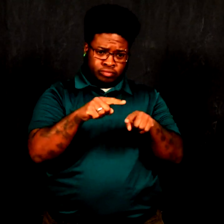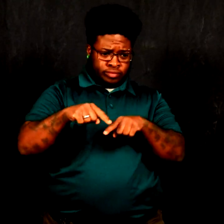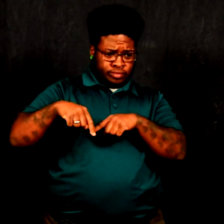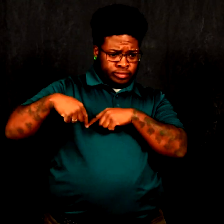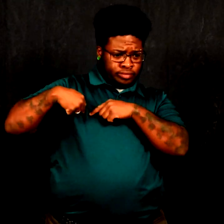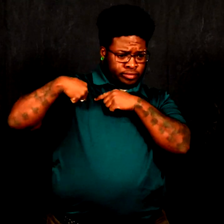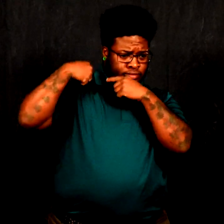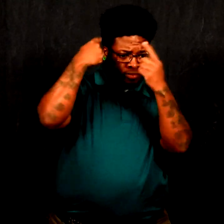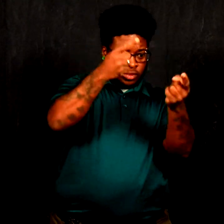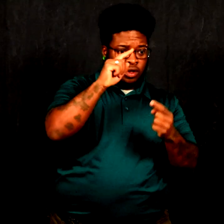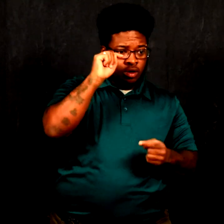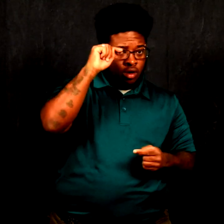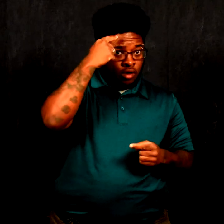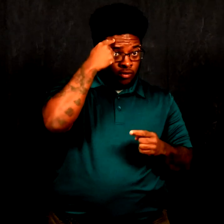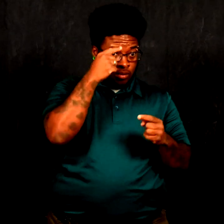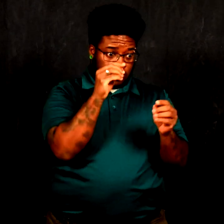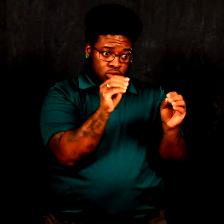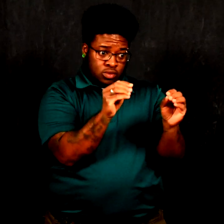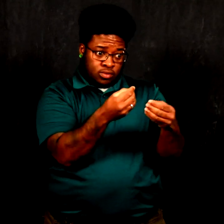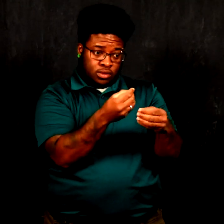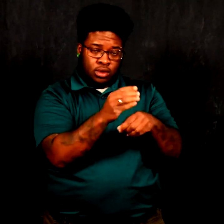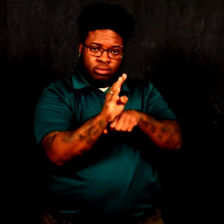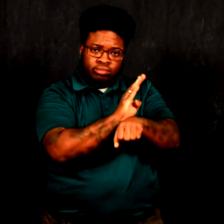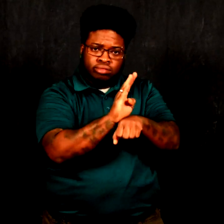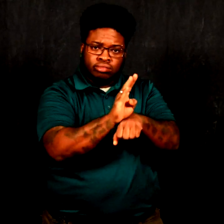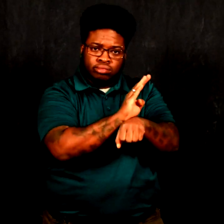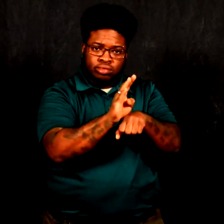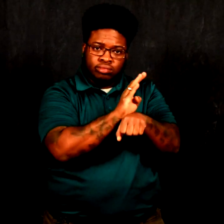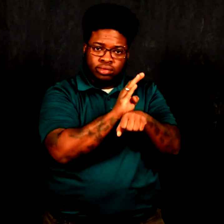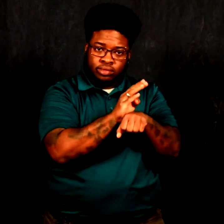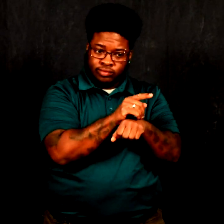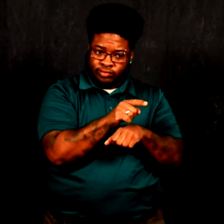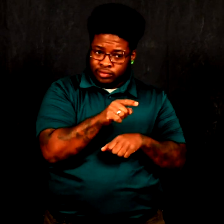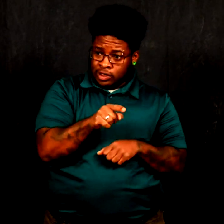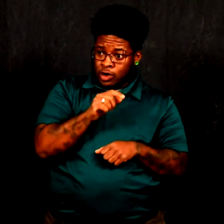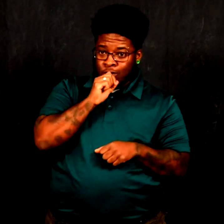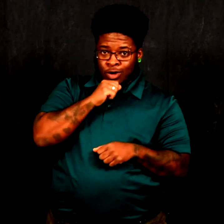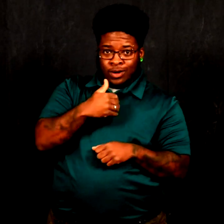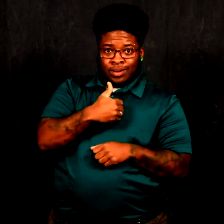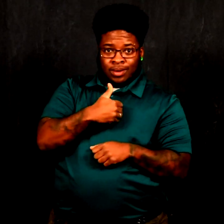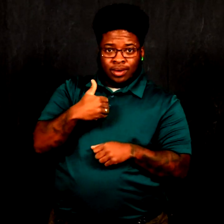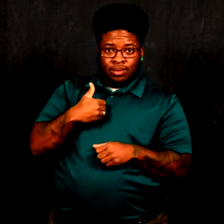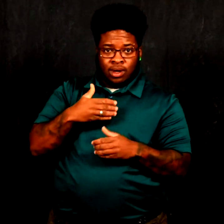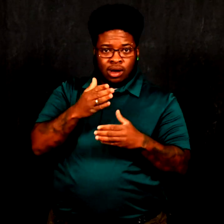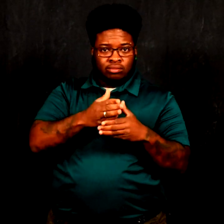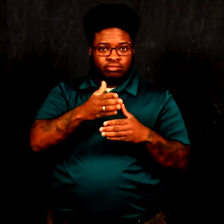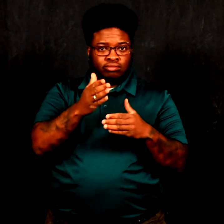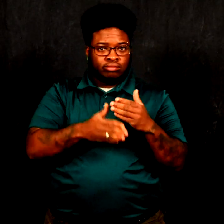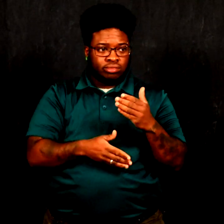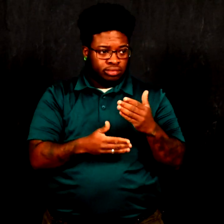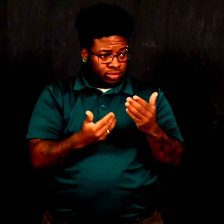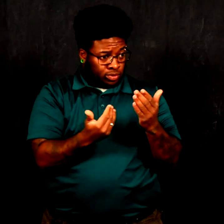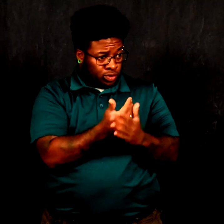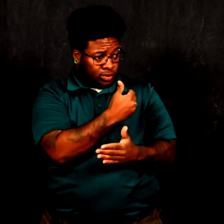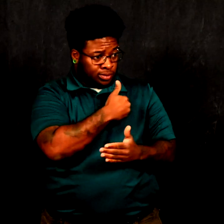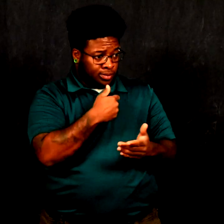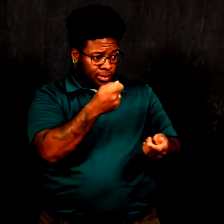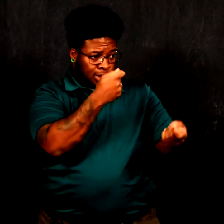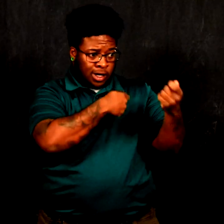Over the years if the governor’s office got busy and old members terms had expired, new members